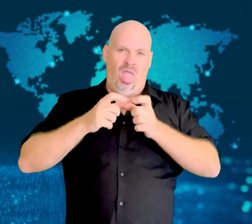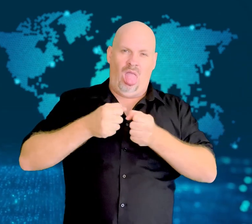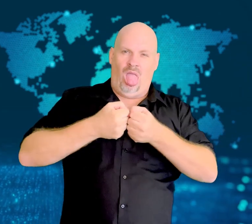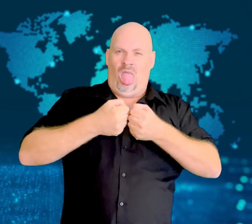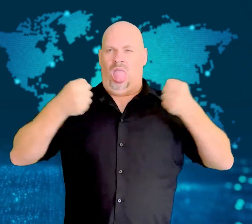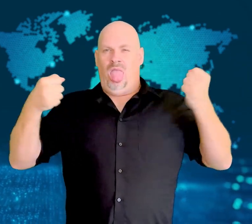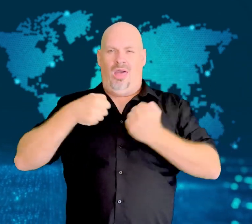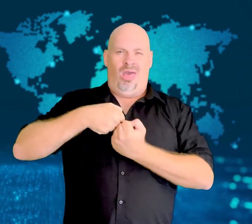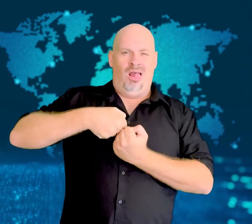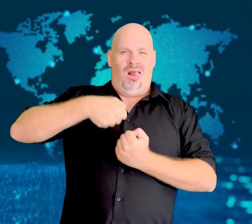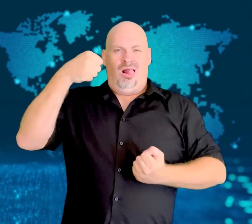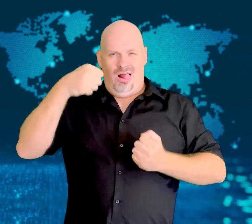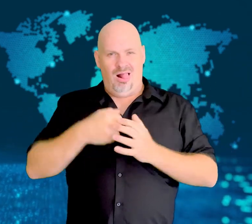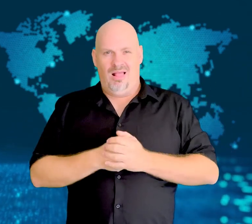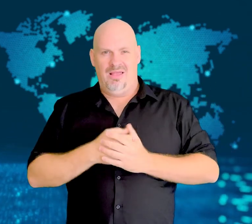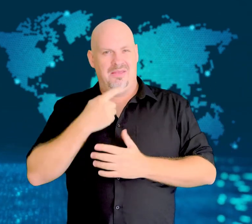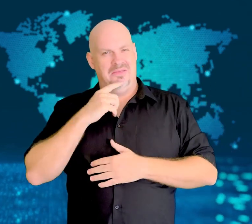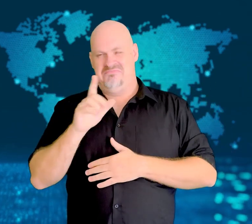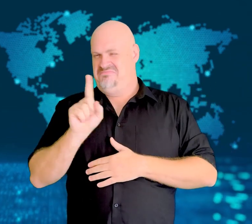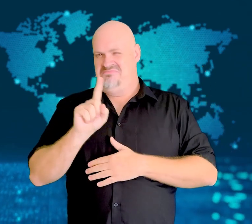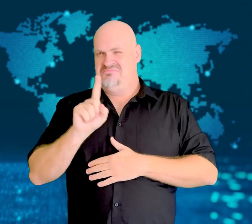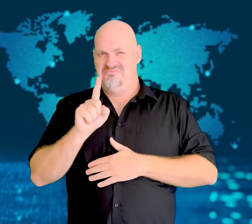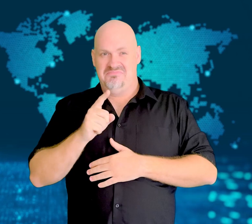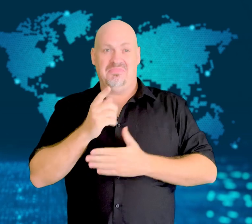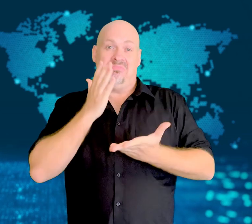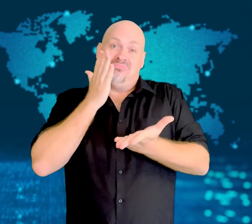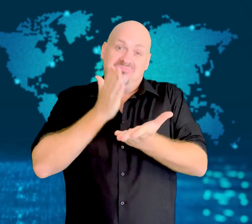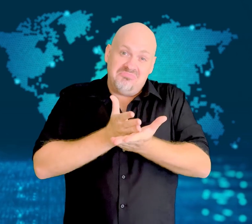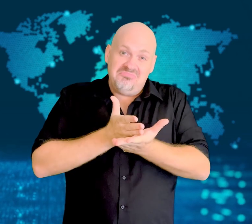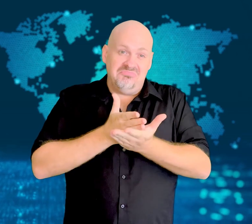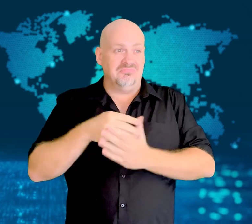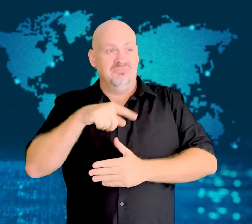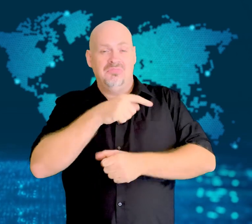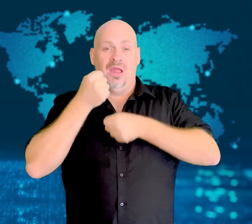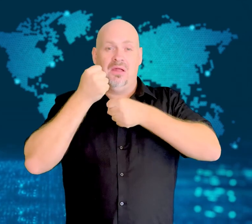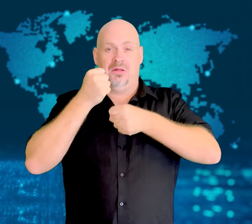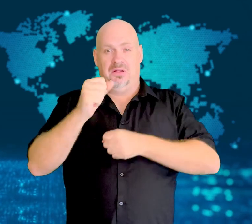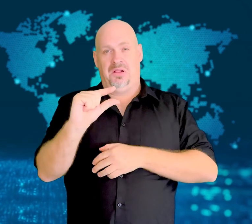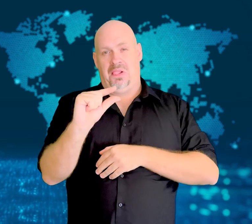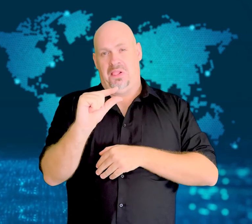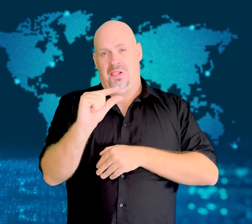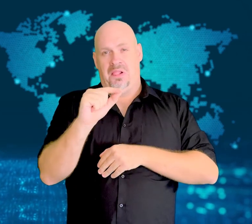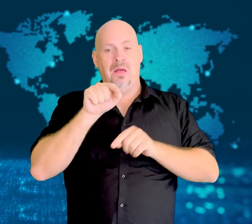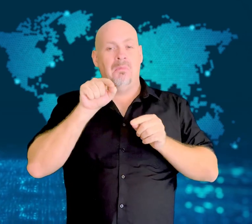They say there have been scattered gatherings that dissolve quickly